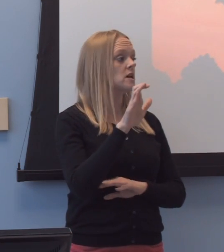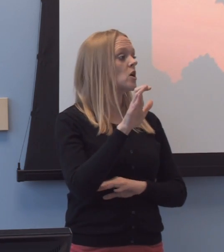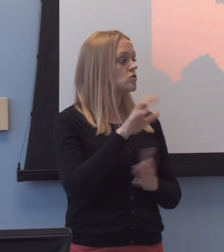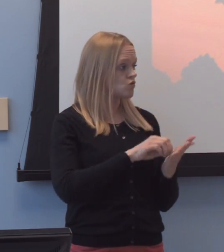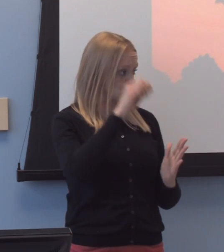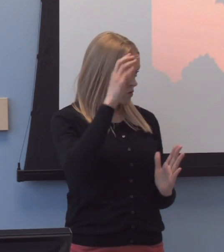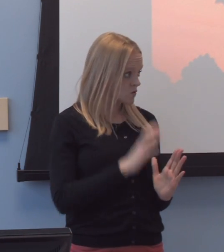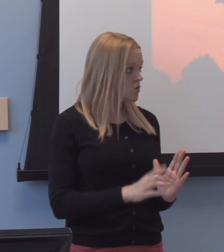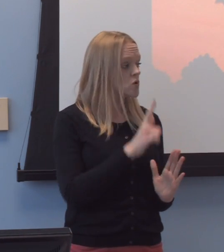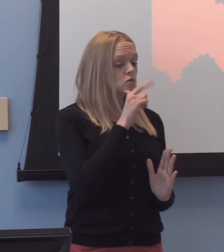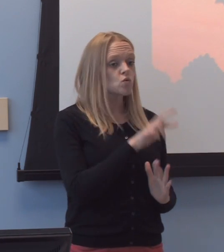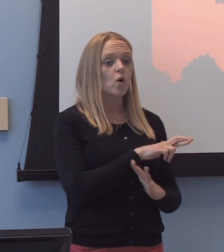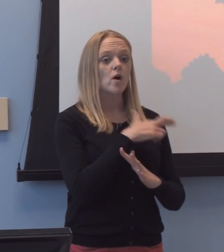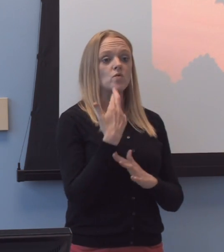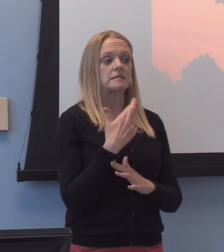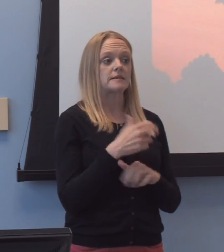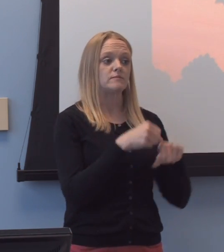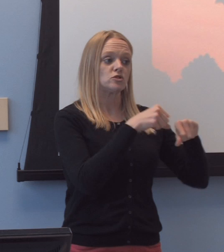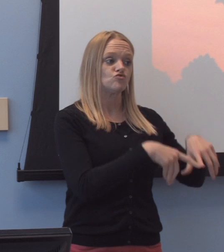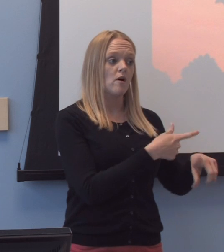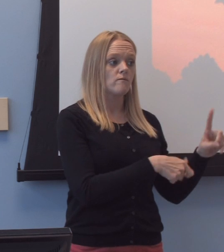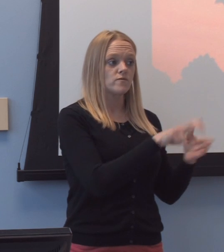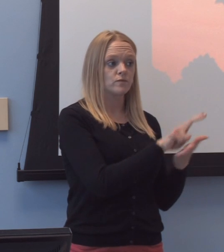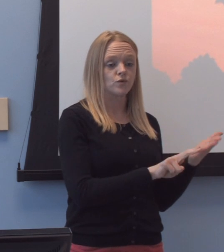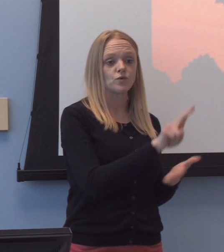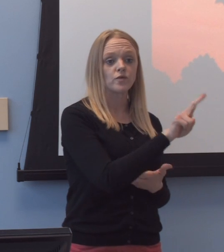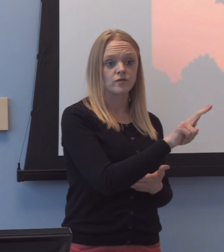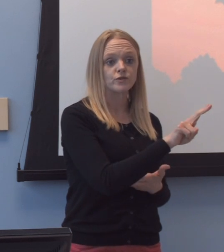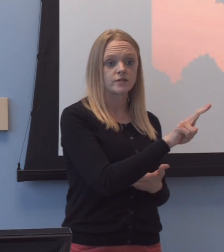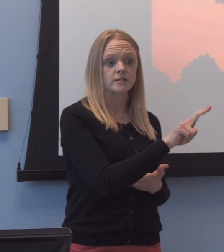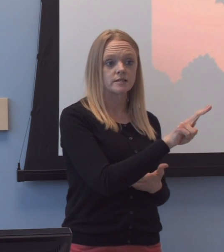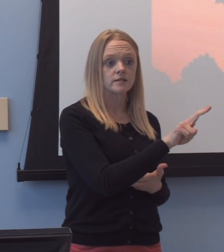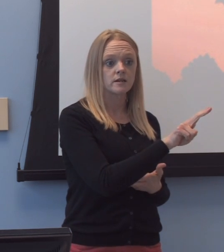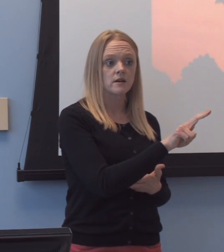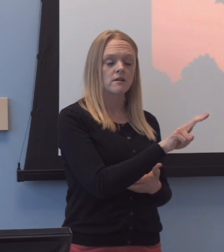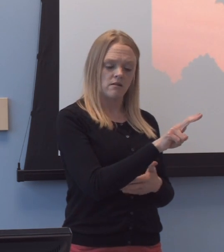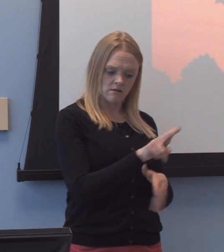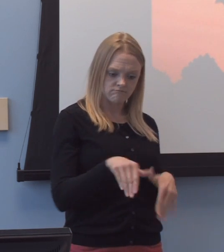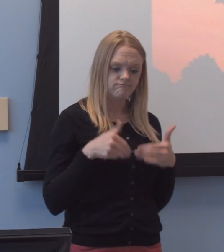uh, who were at risk of being dropped by the university who w-unwent screening.